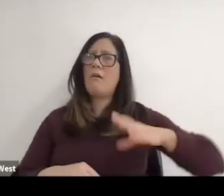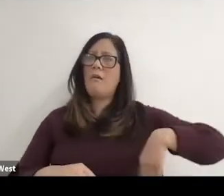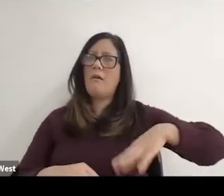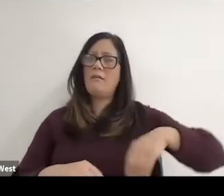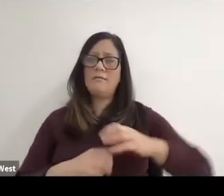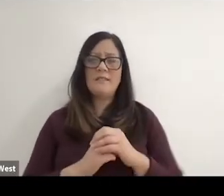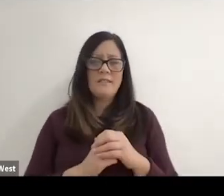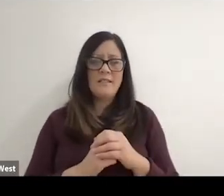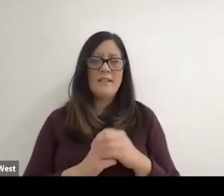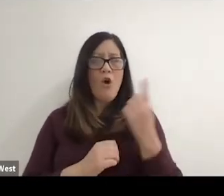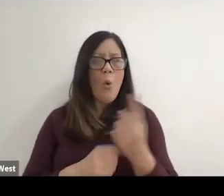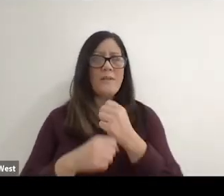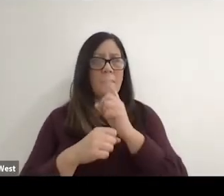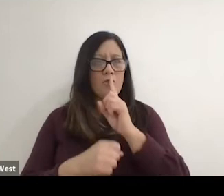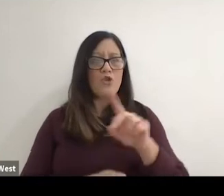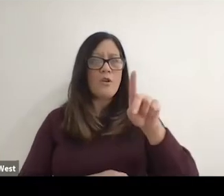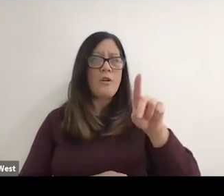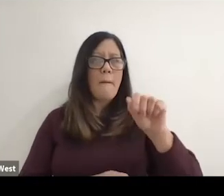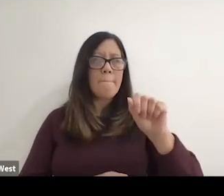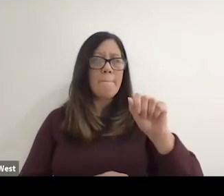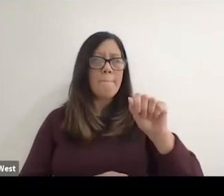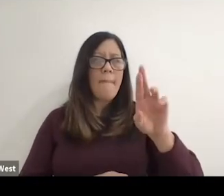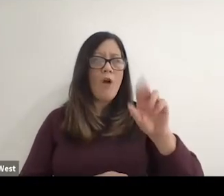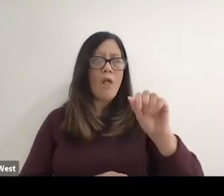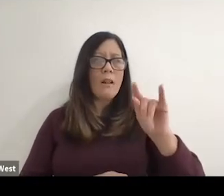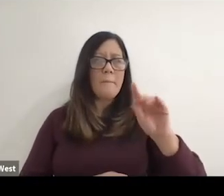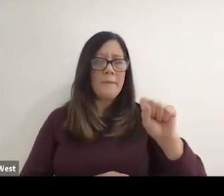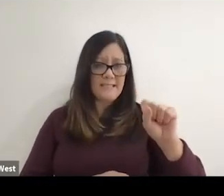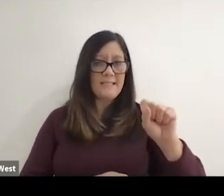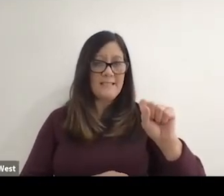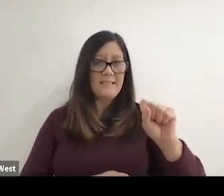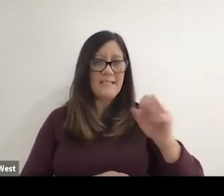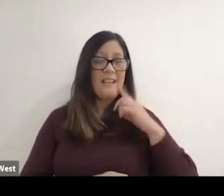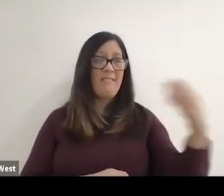maybe, but always make sure that Paralympics by coming together with any other organization,